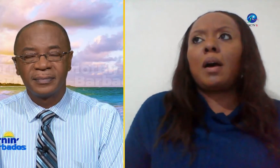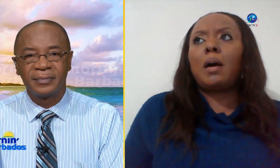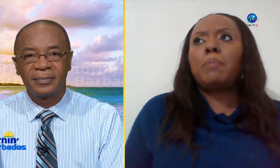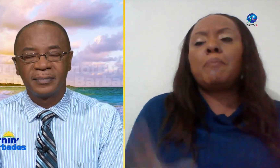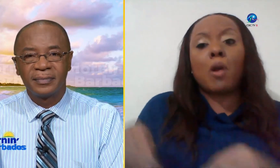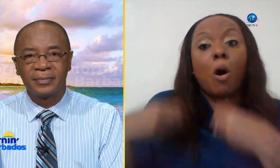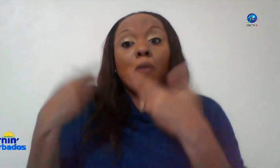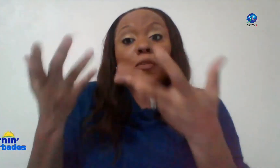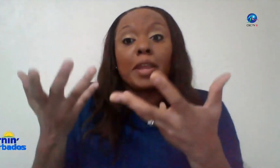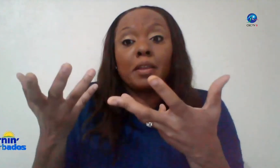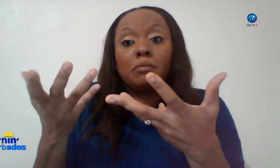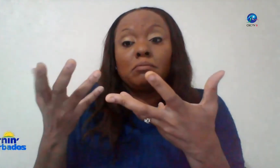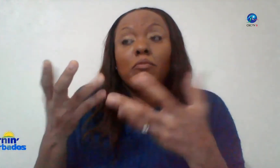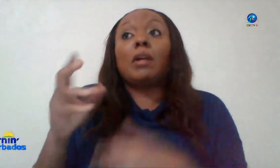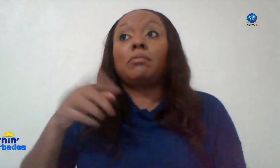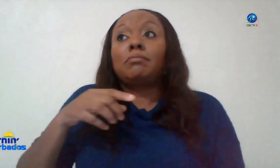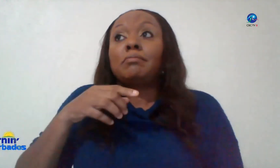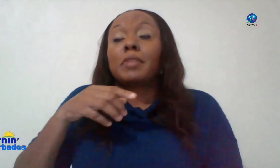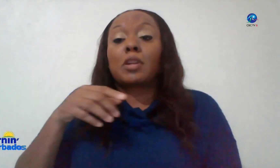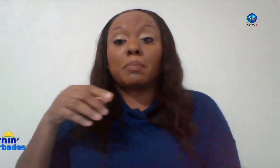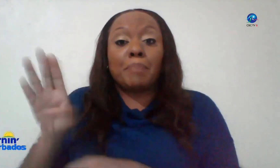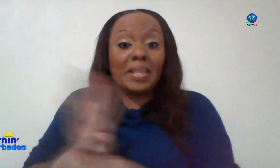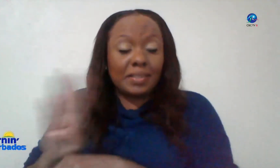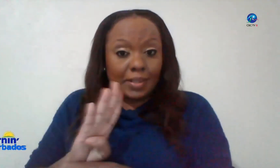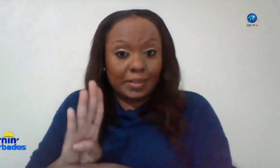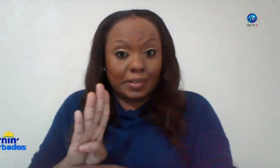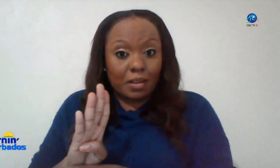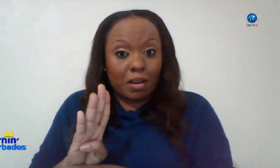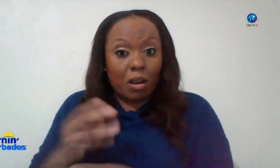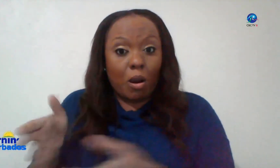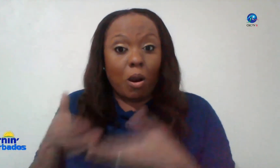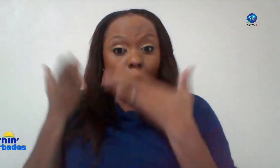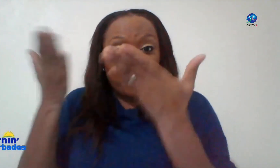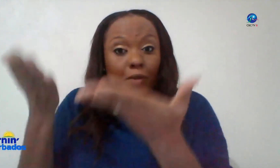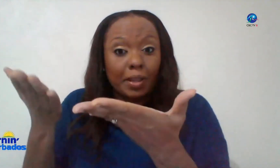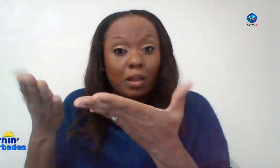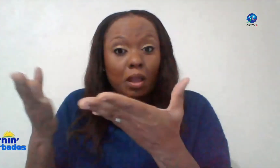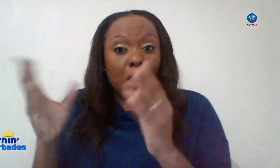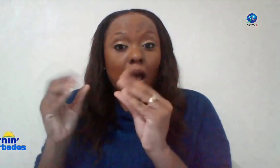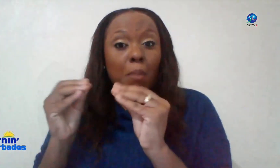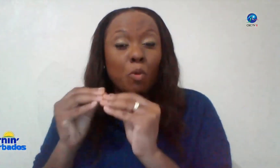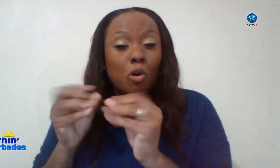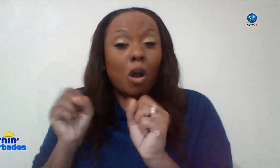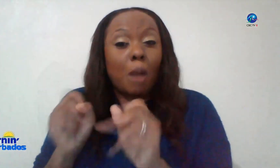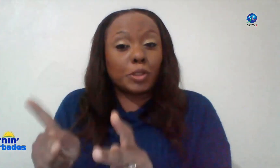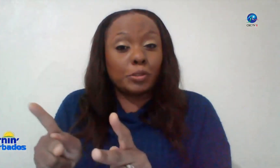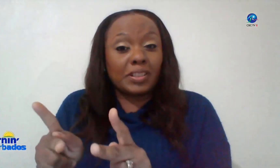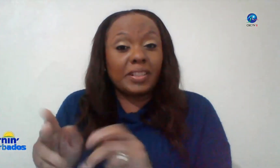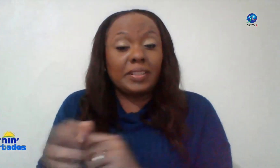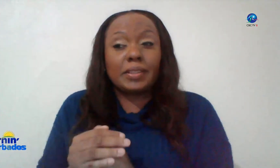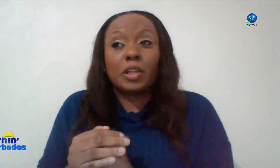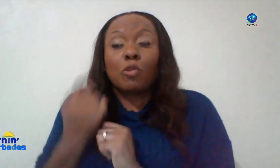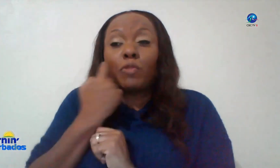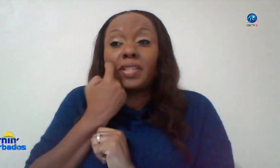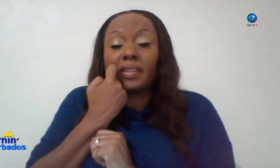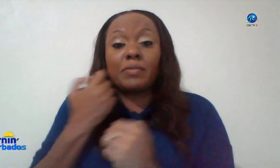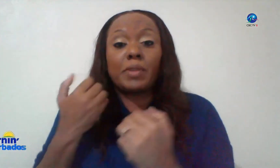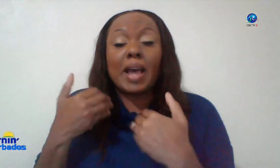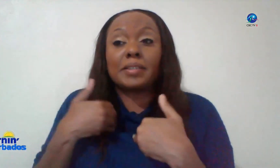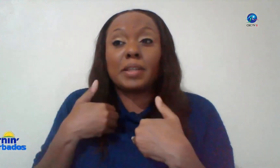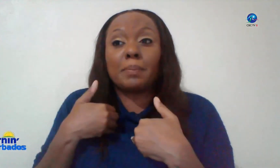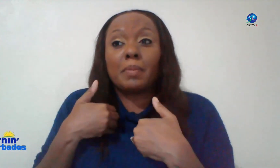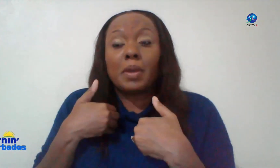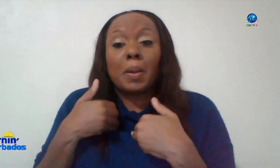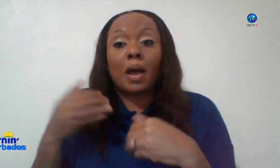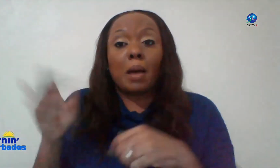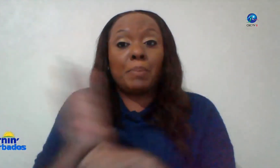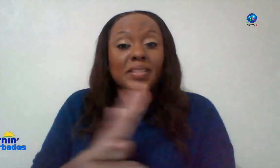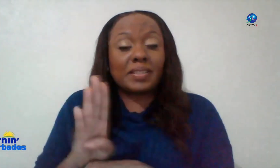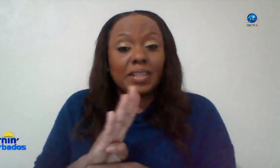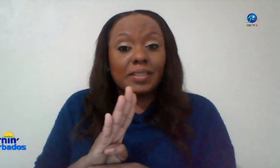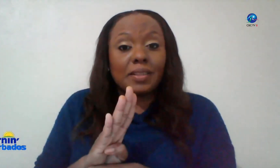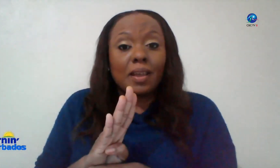uh we're offering well businesses are offering uh more opportunities recently we had some businesses